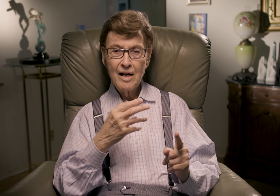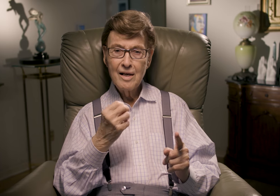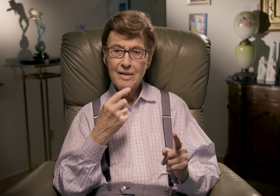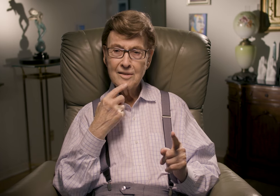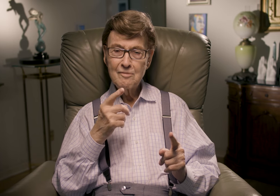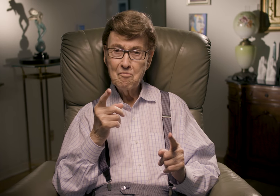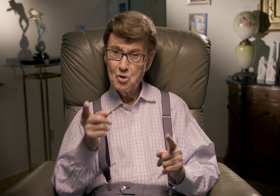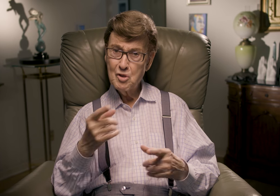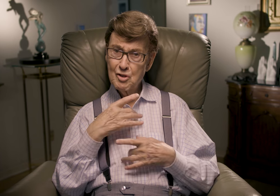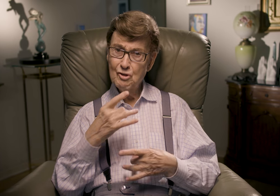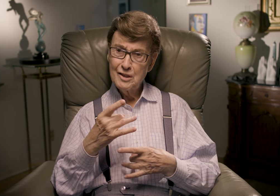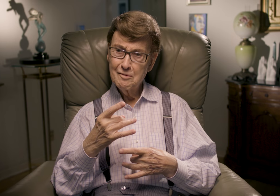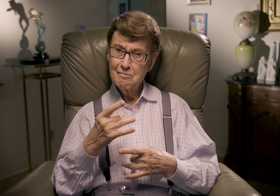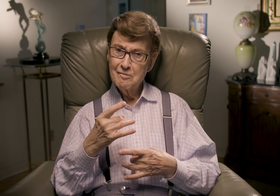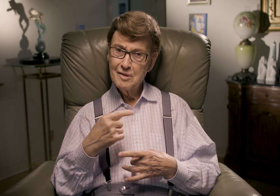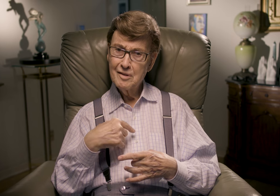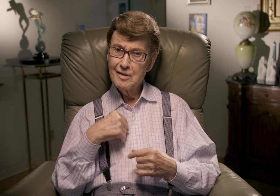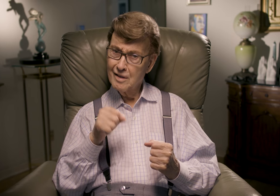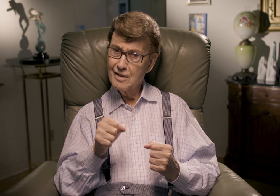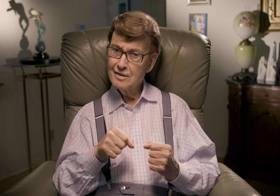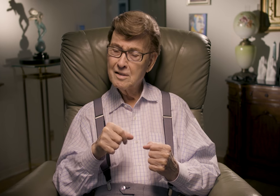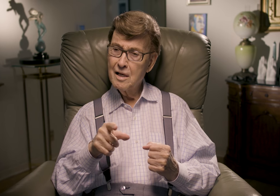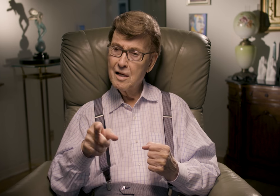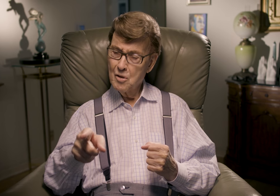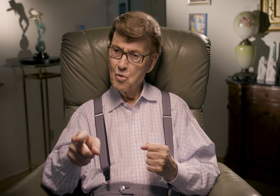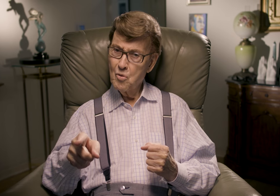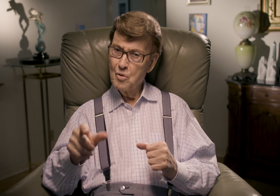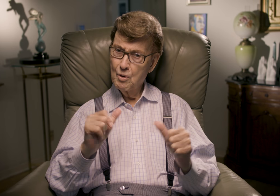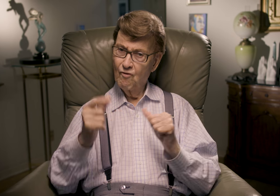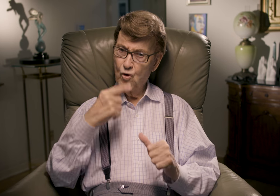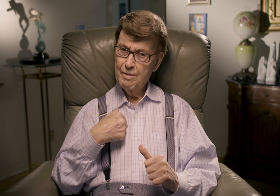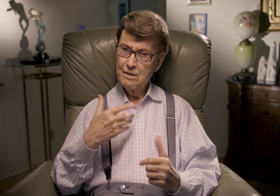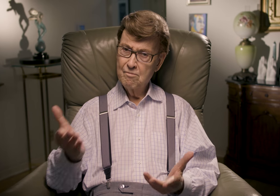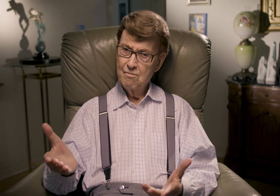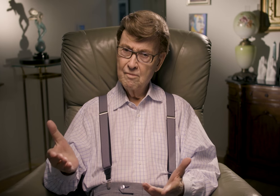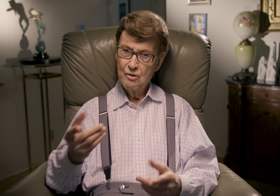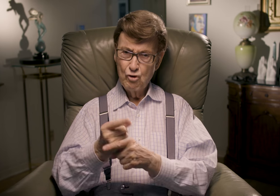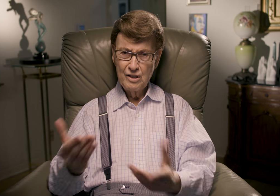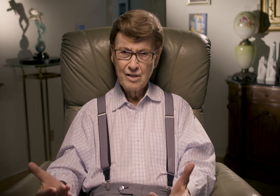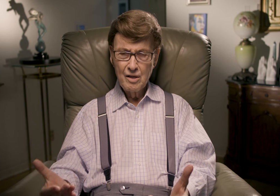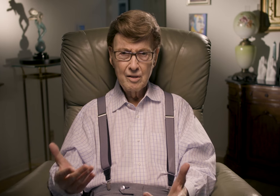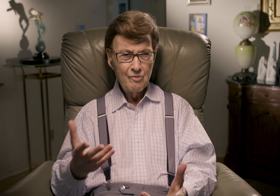He replied, asking if I really were interested. I told him yes! He then asked me to perform for him, right on the spot.